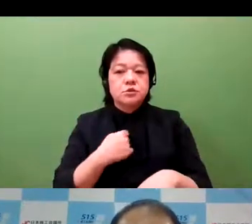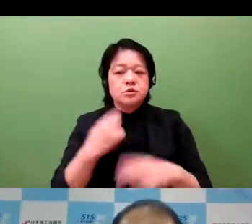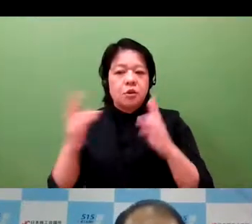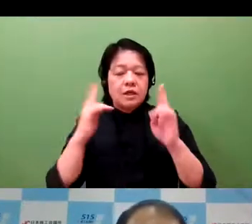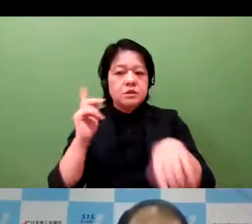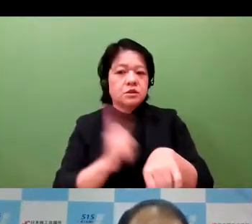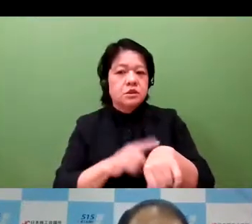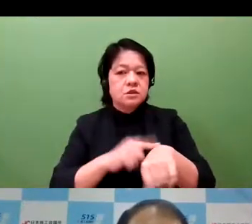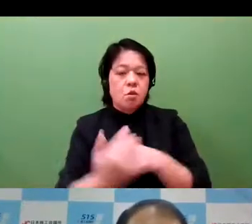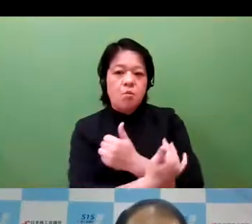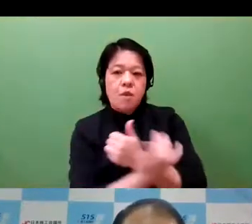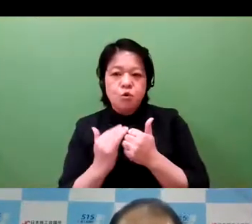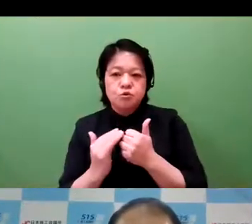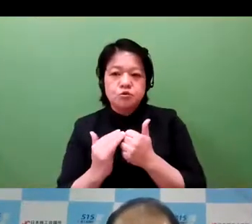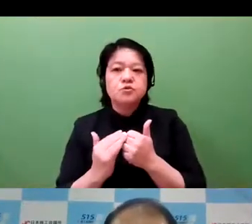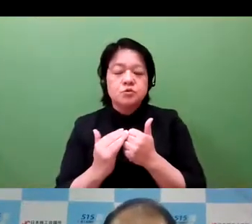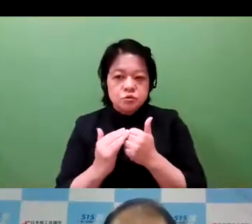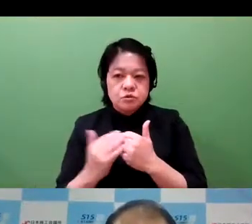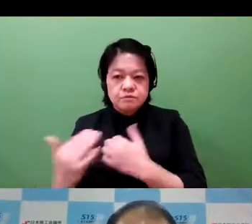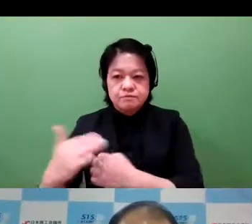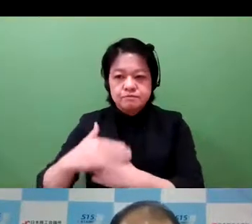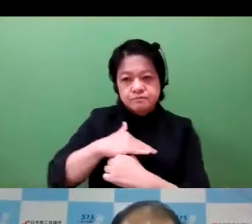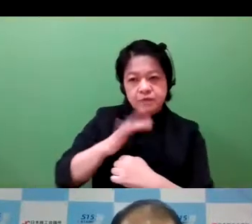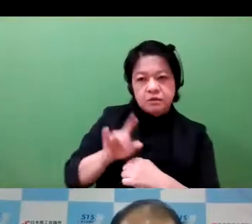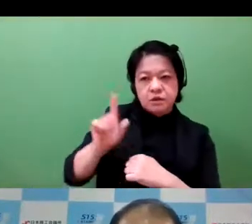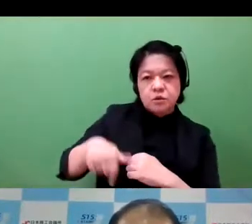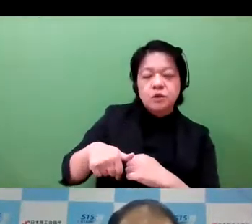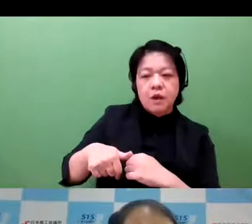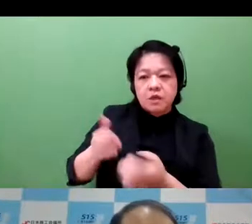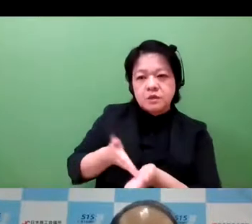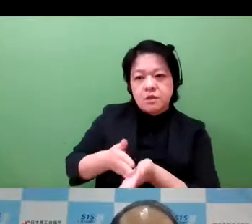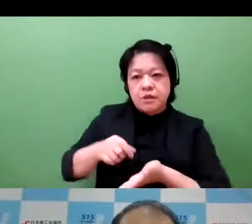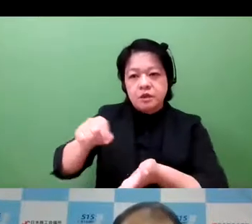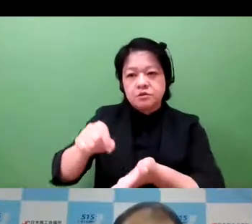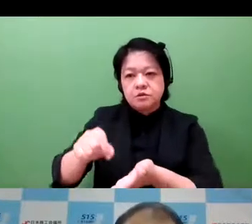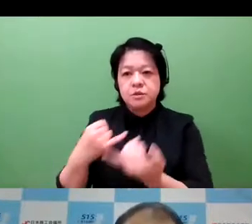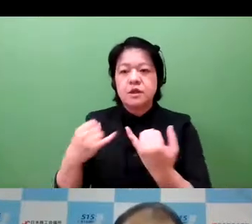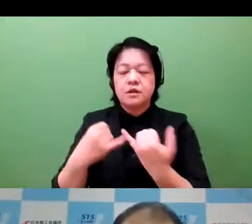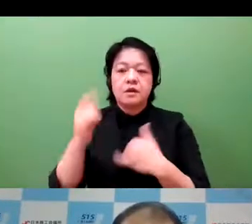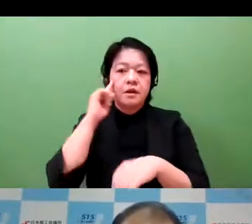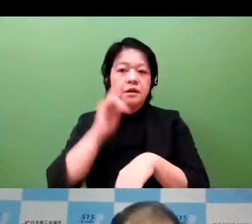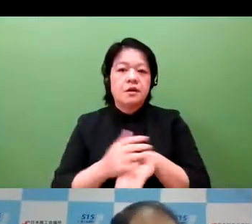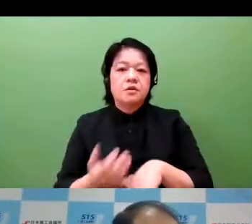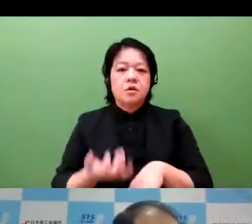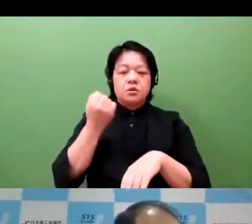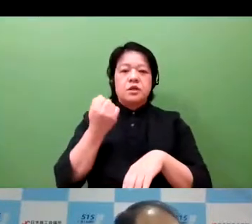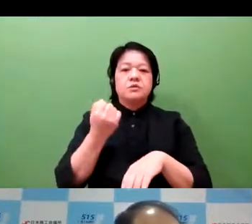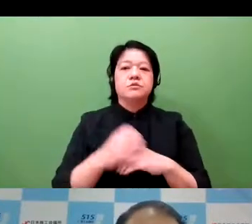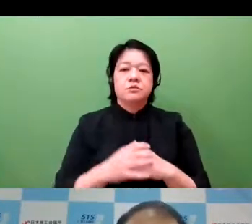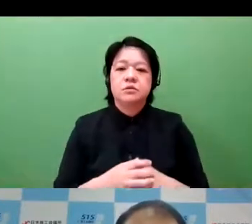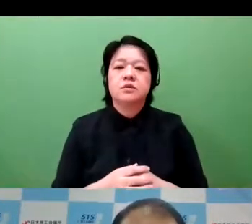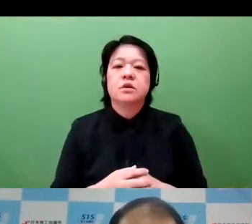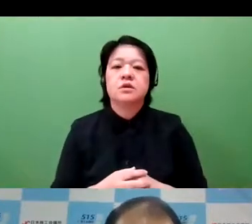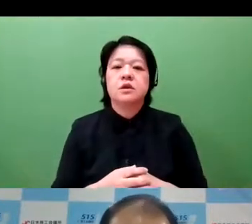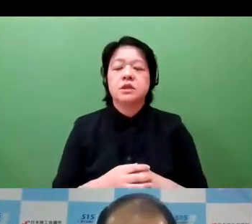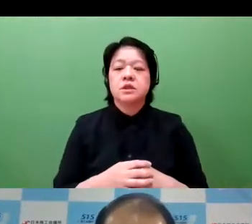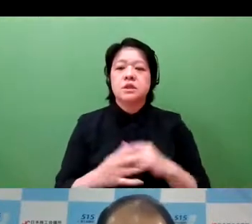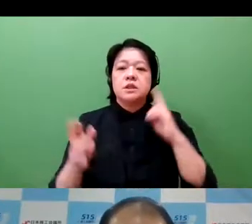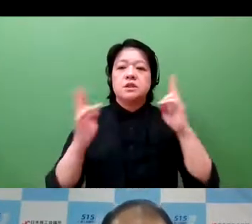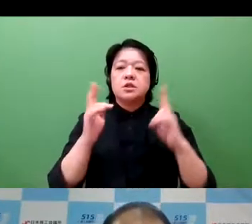And they're willing to protect their invention by patent rights. And also, they're are also willing to take infringement